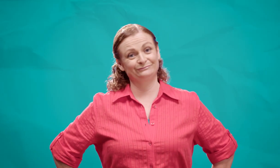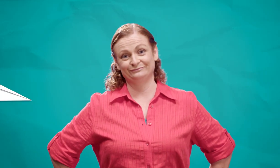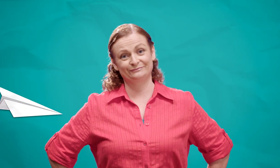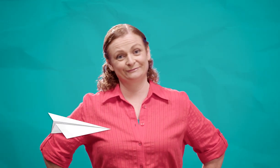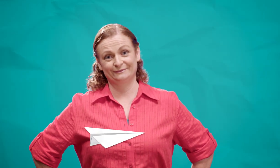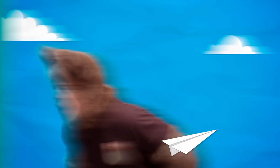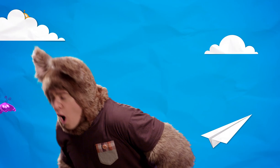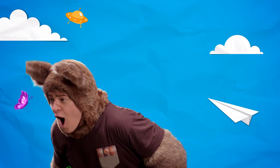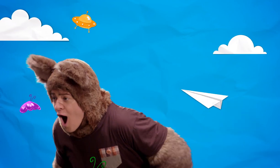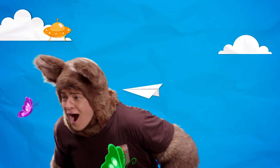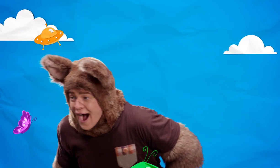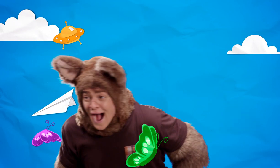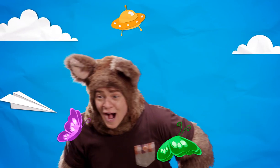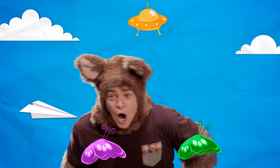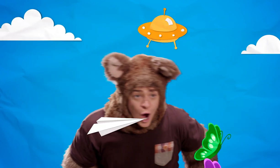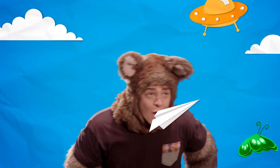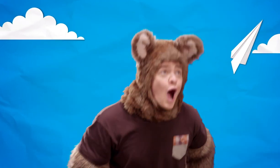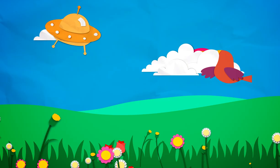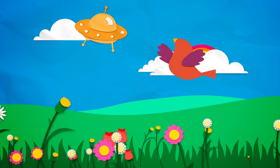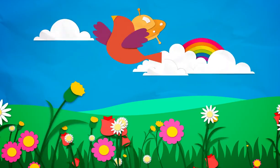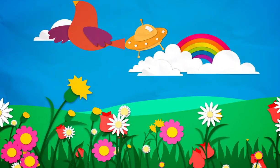Hmm! Wow!